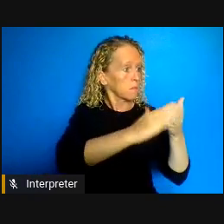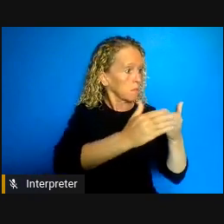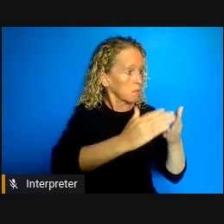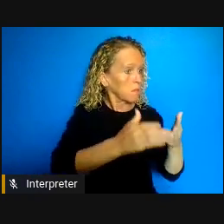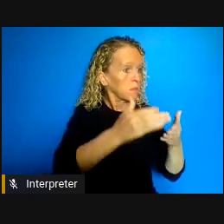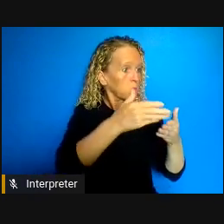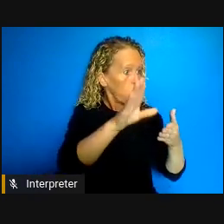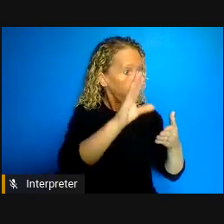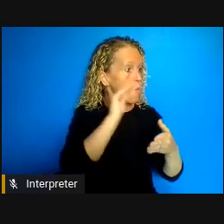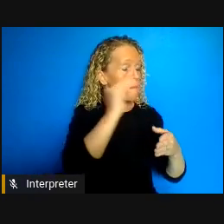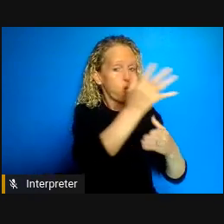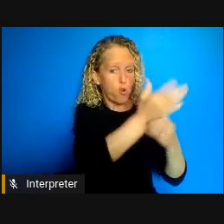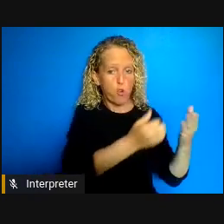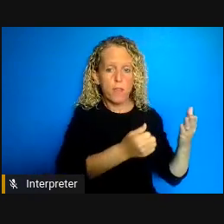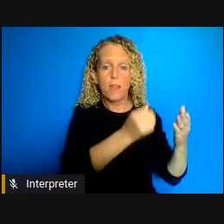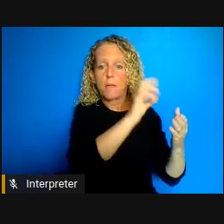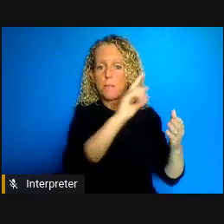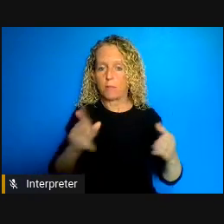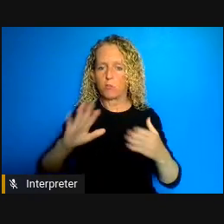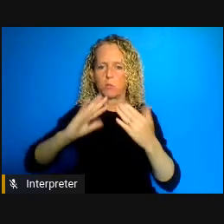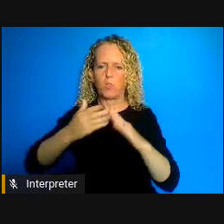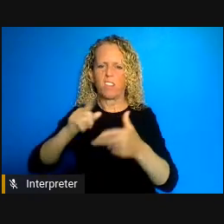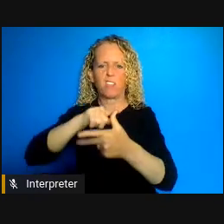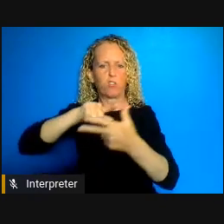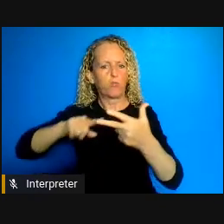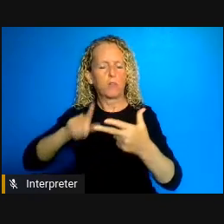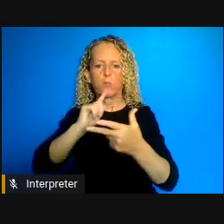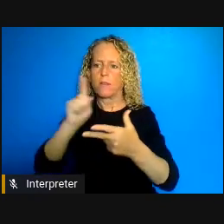release as our legal frameworks that tend to penalize people when they breach